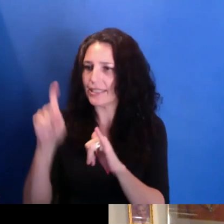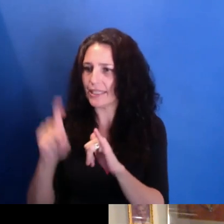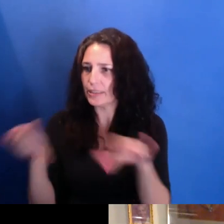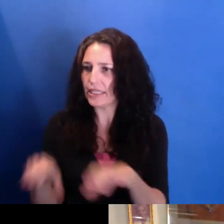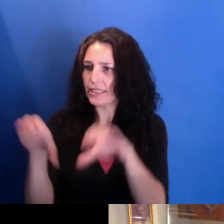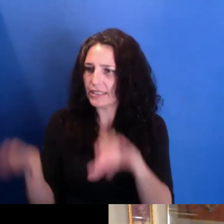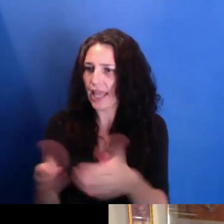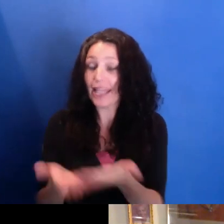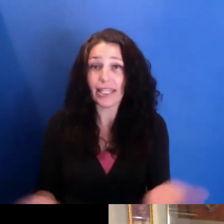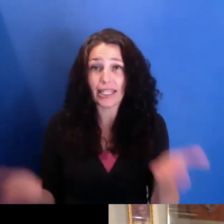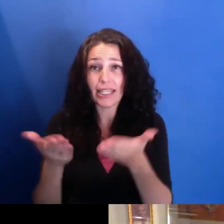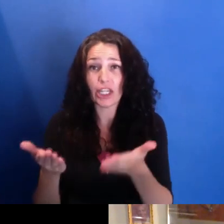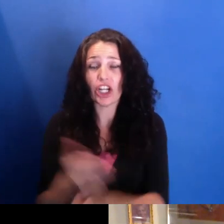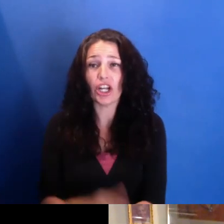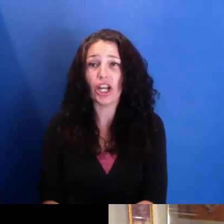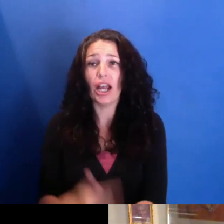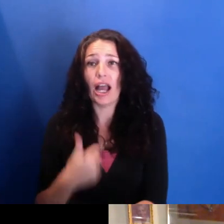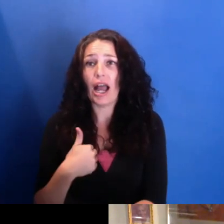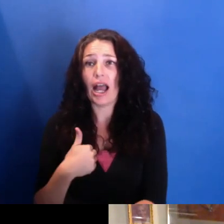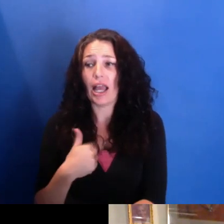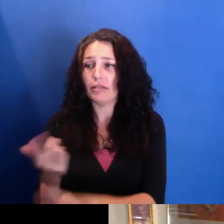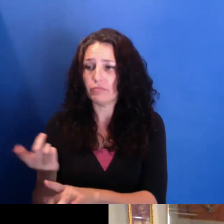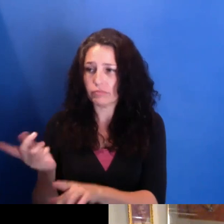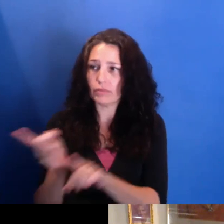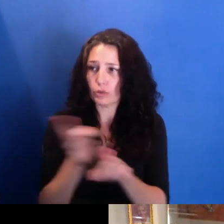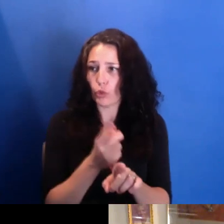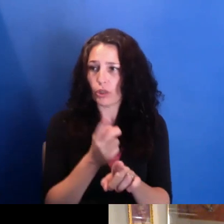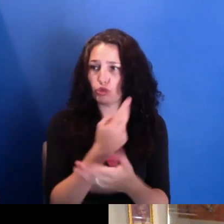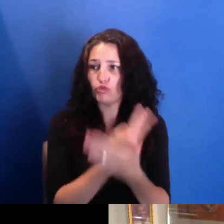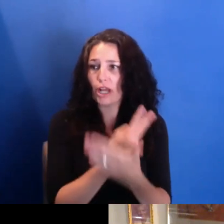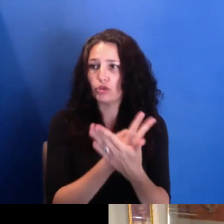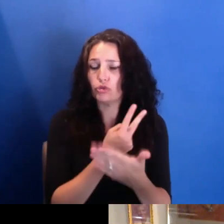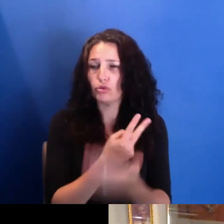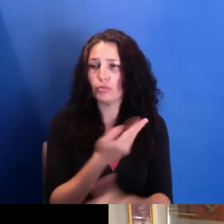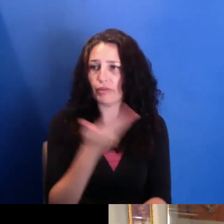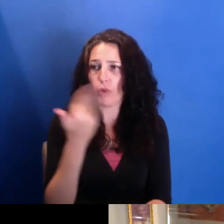When I was in graduate school, I was-- I was in Boston.